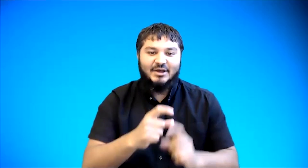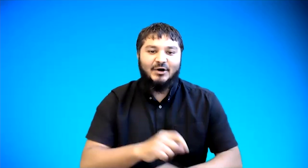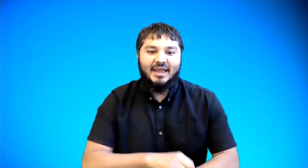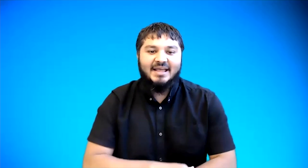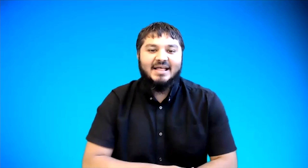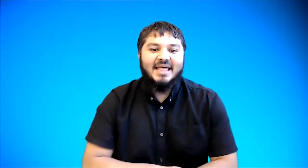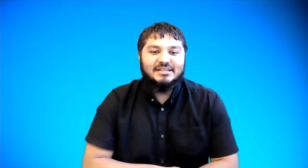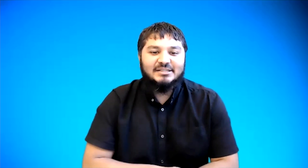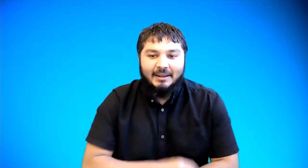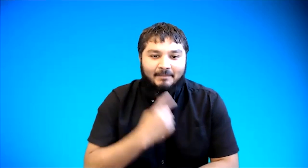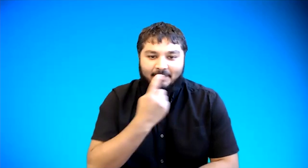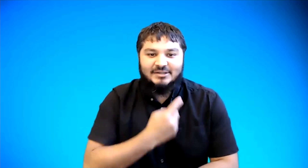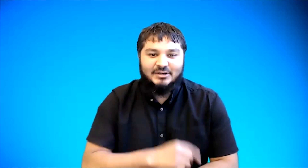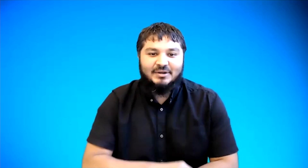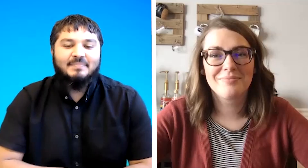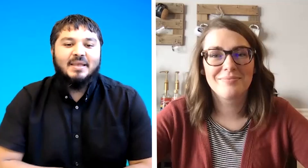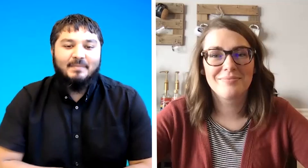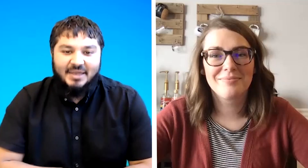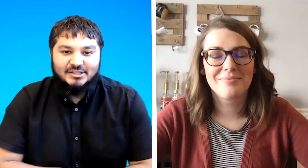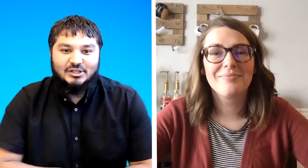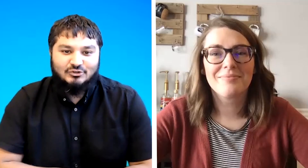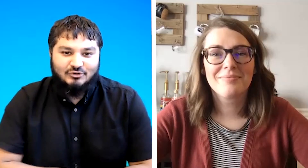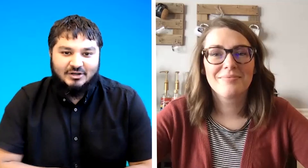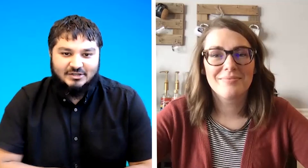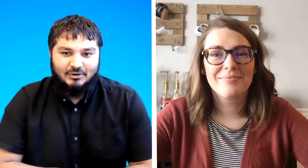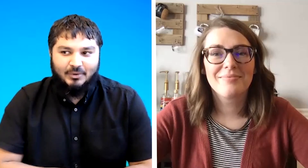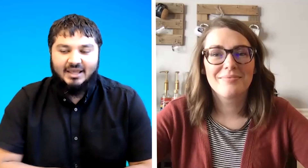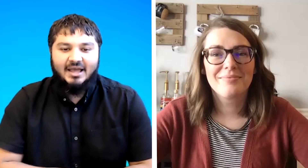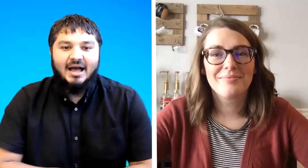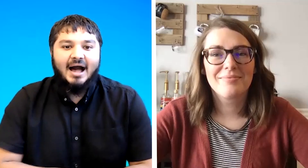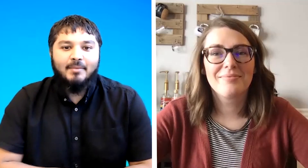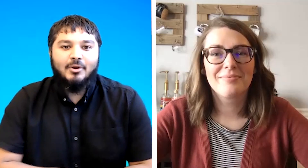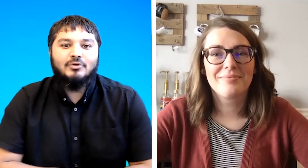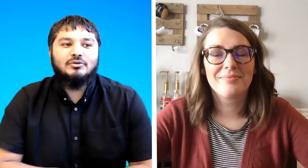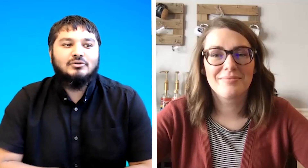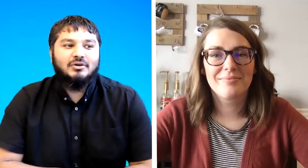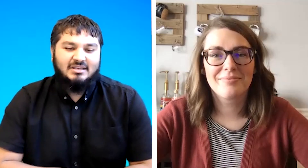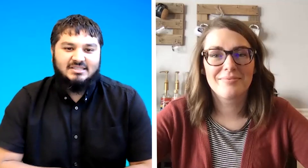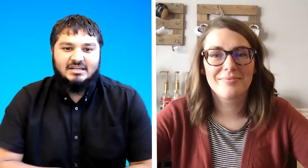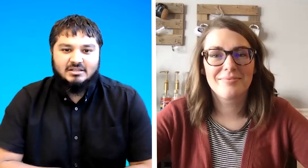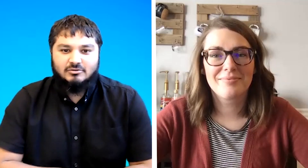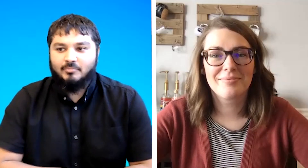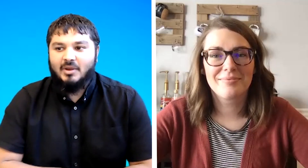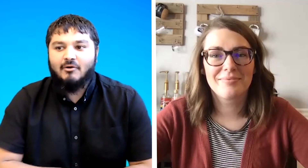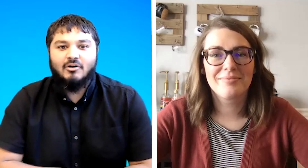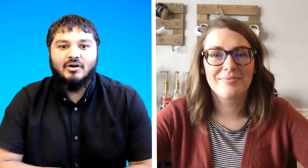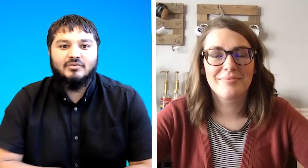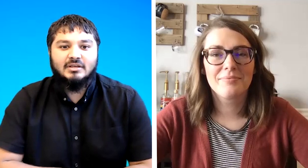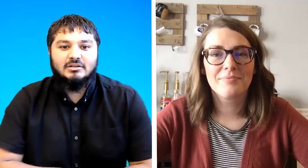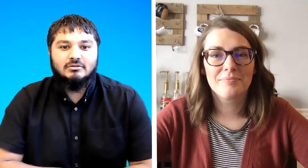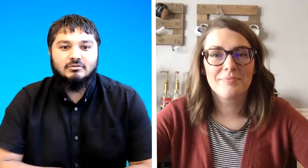okay that's lift pattern bsn structure where i'm going to turn a sentence or paragraph into